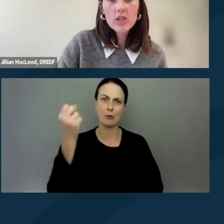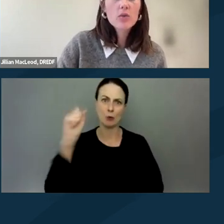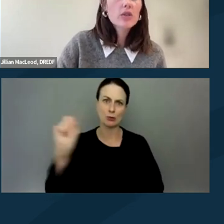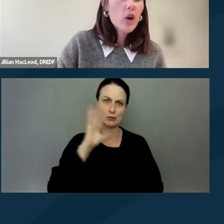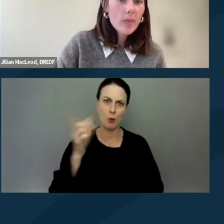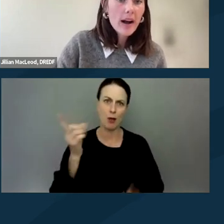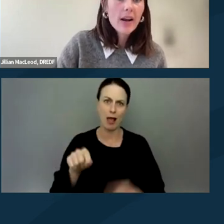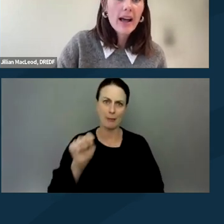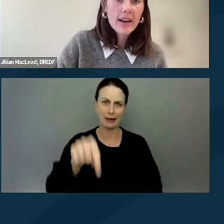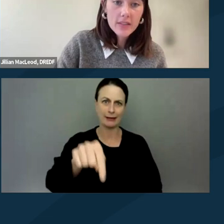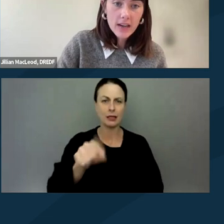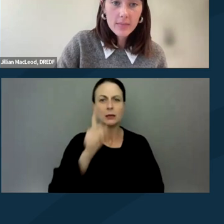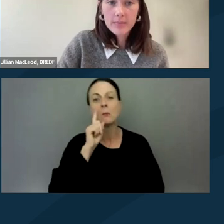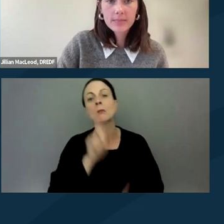to scope it out ahead of time.